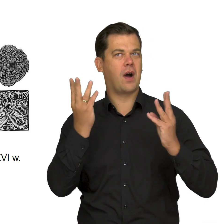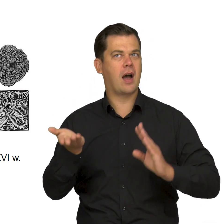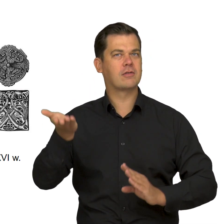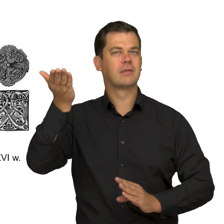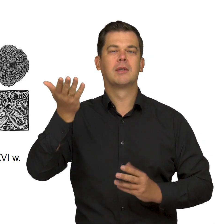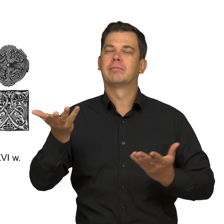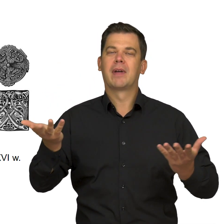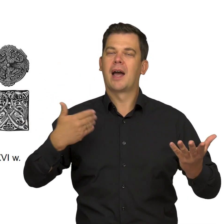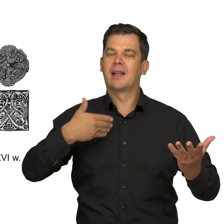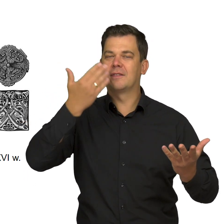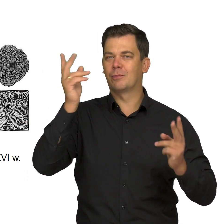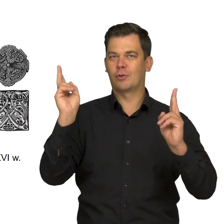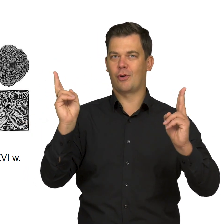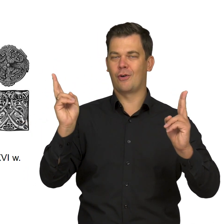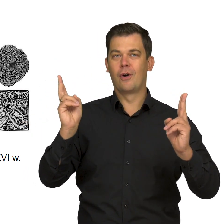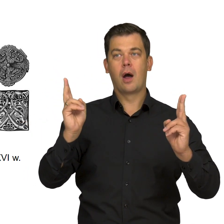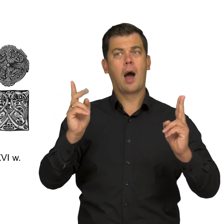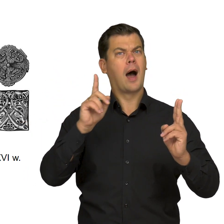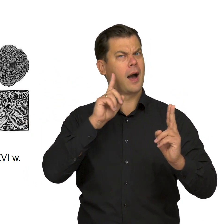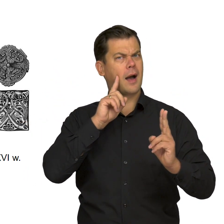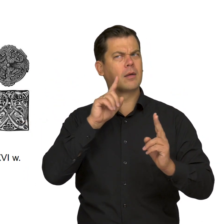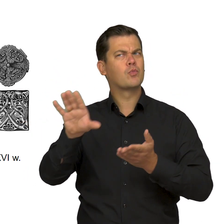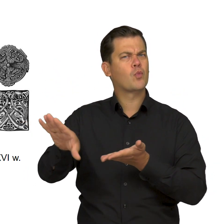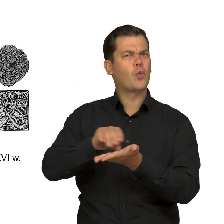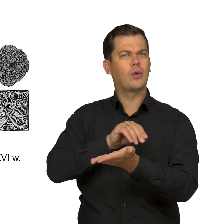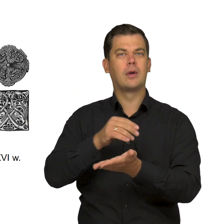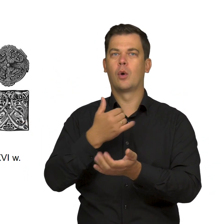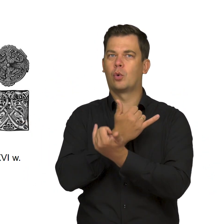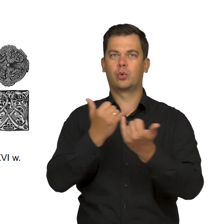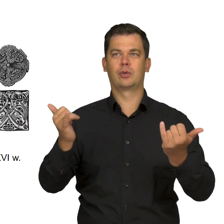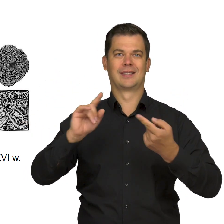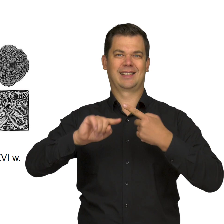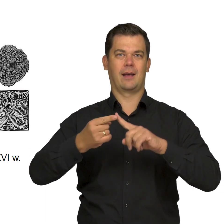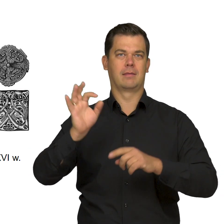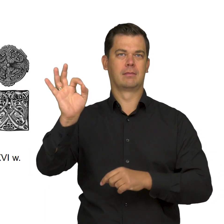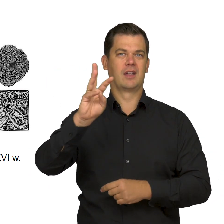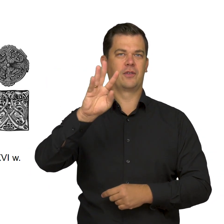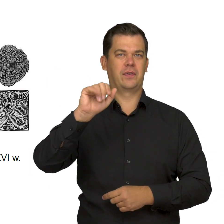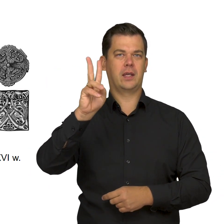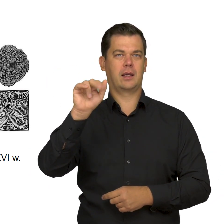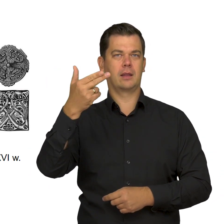but we may assume that it was inspired by various styles of Viking art